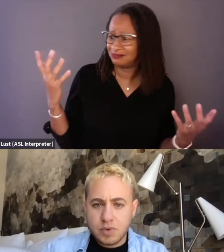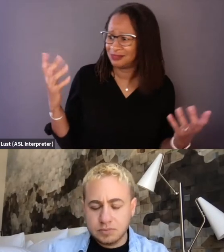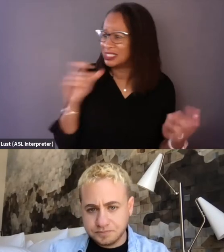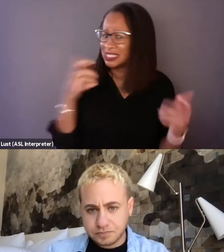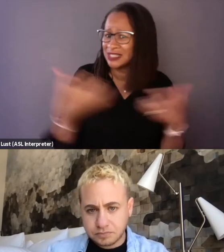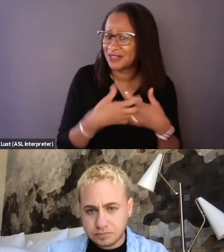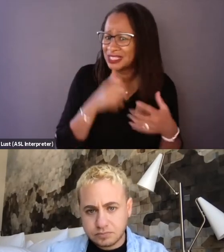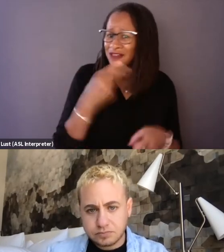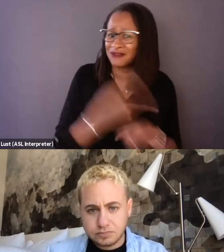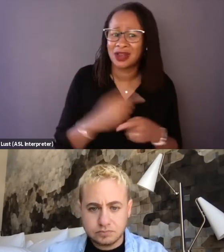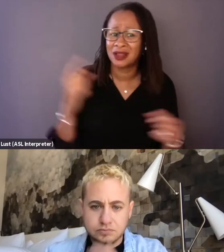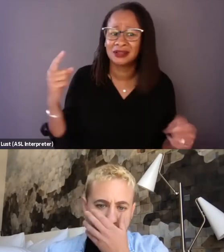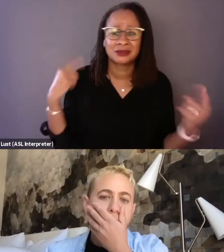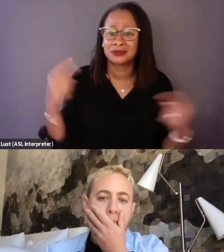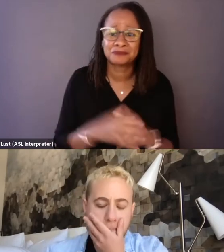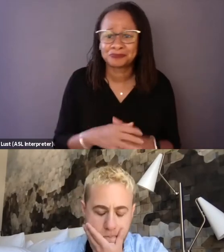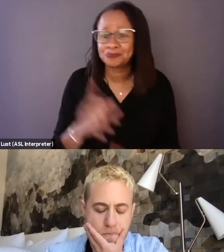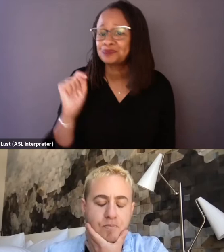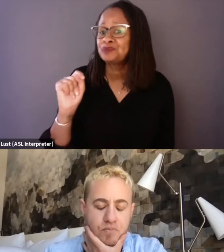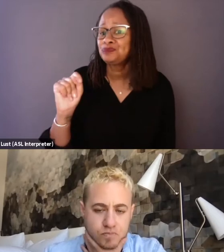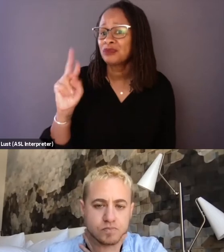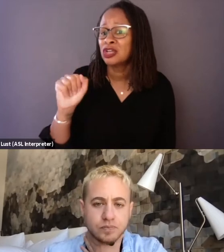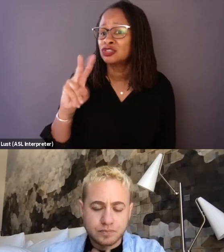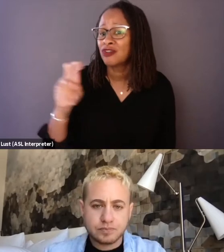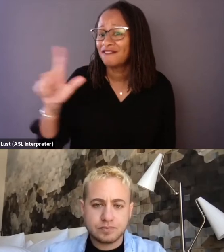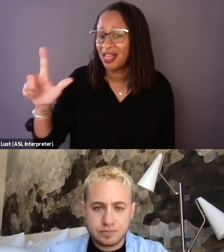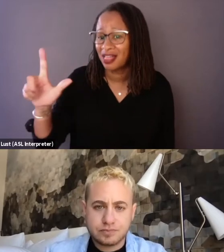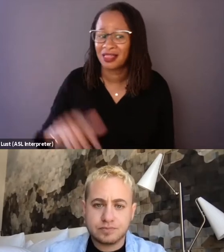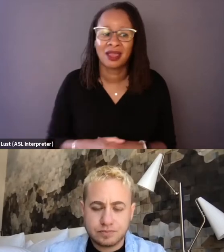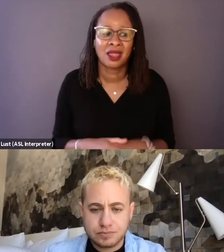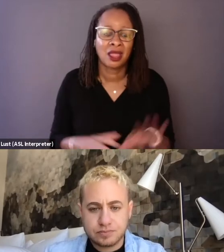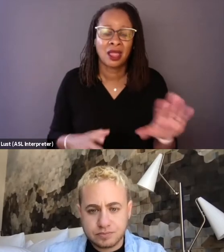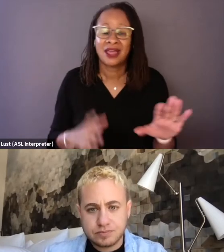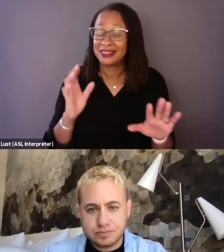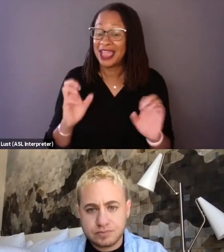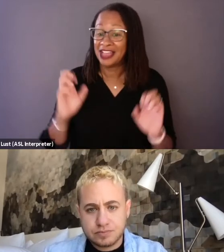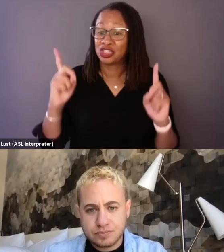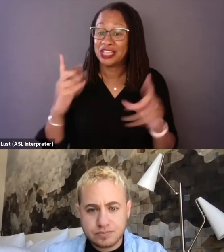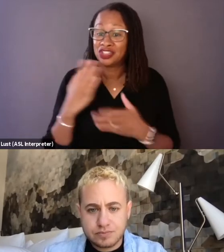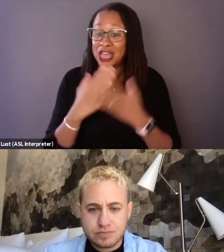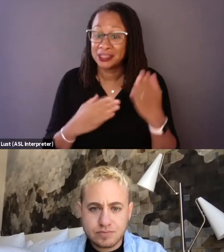the education aspect of this particular topic, but I also wanna let people know